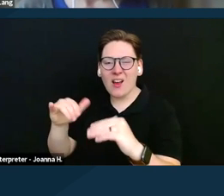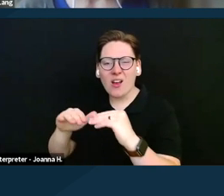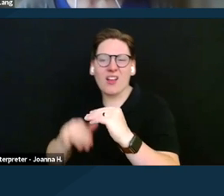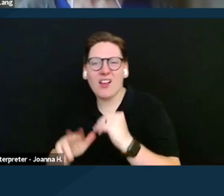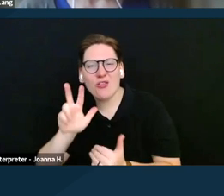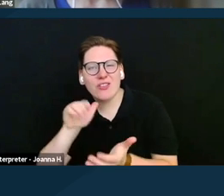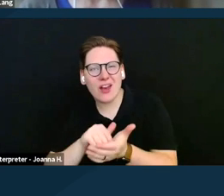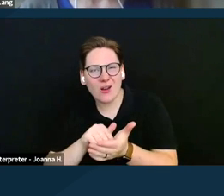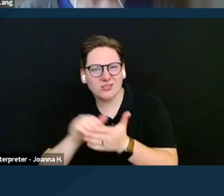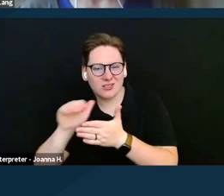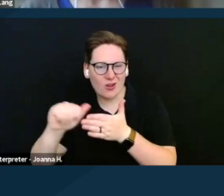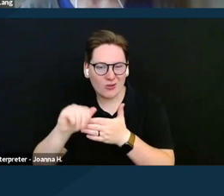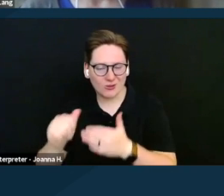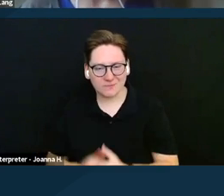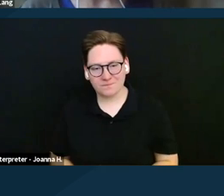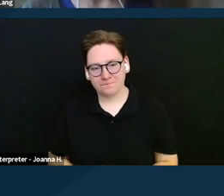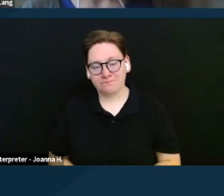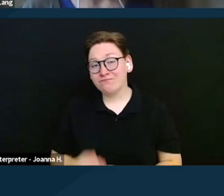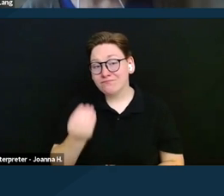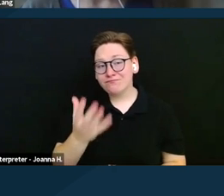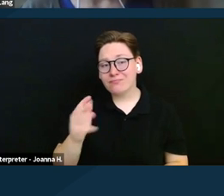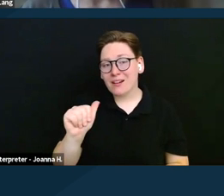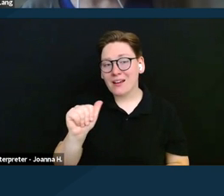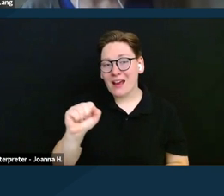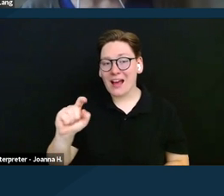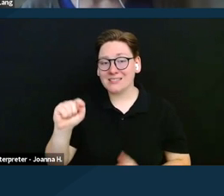And I should say about those asset limits, we'll talk about them more later,